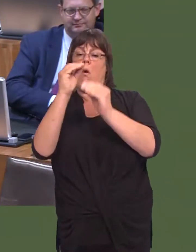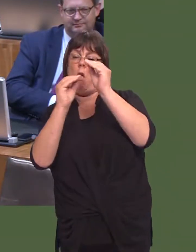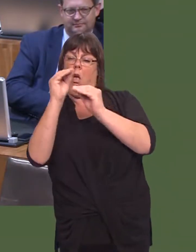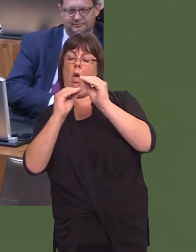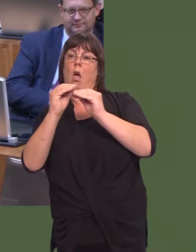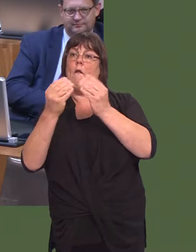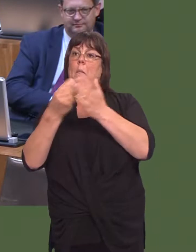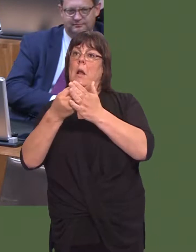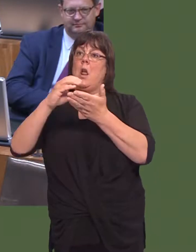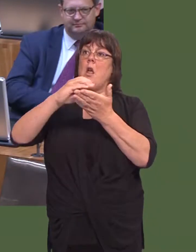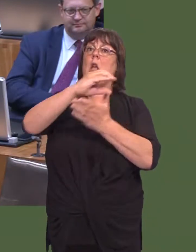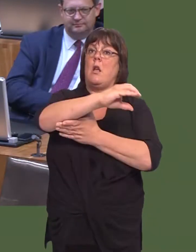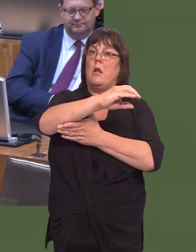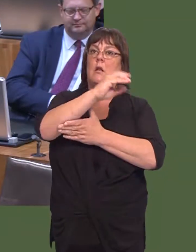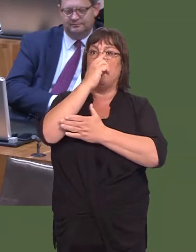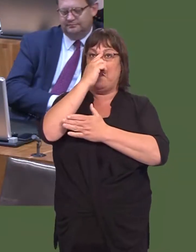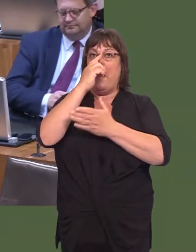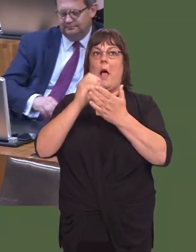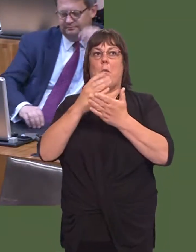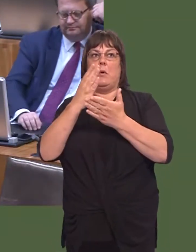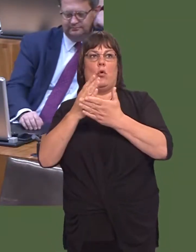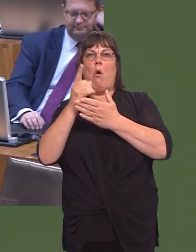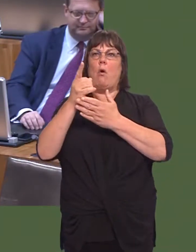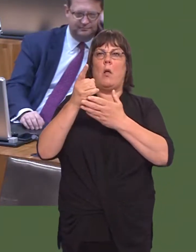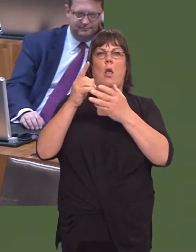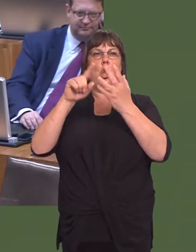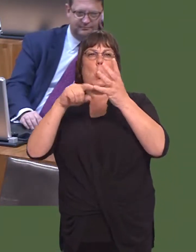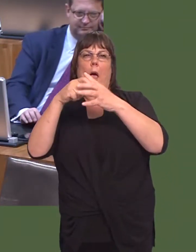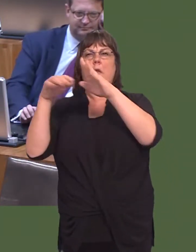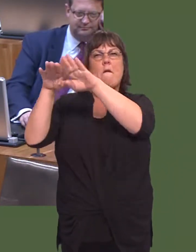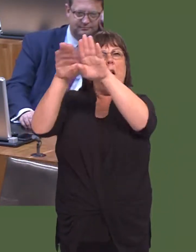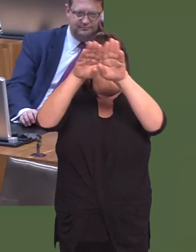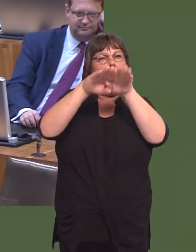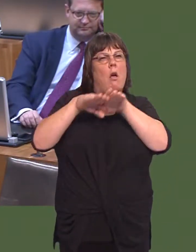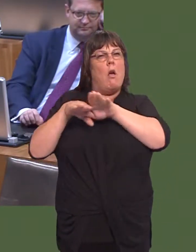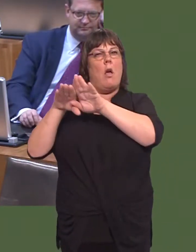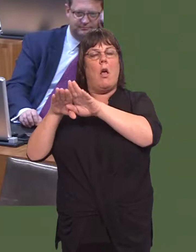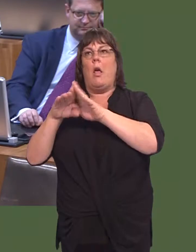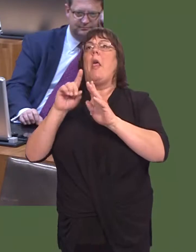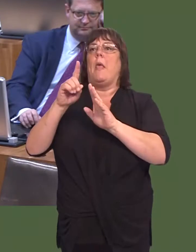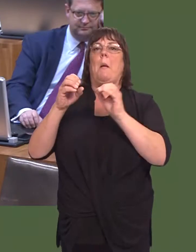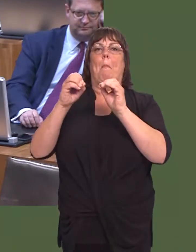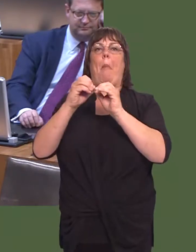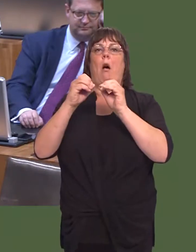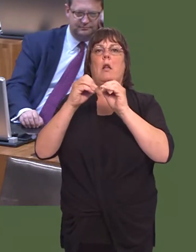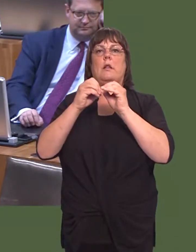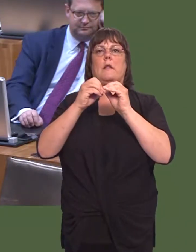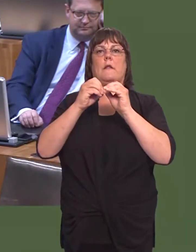different nations and regions of the UK, ensuring, of course, that no part of the UK is unfairly disadvantaged. That means that Barnett would come to an end at that time.